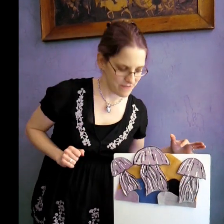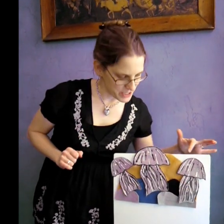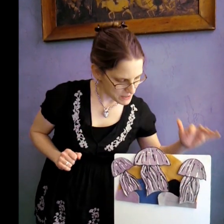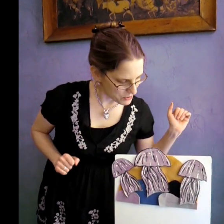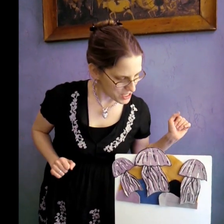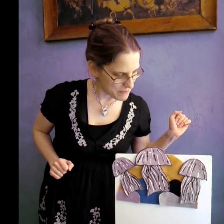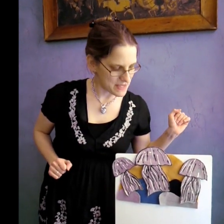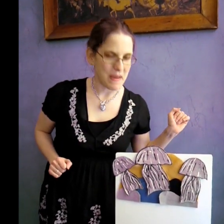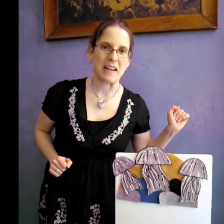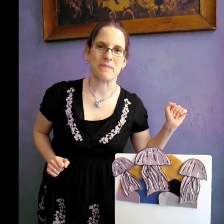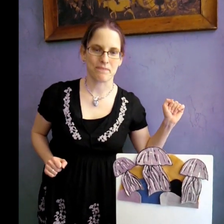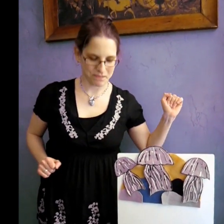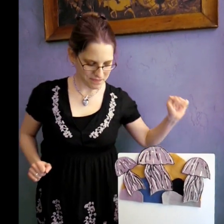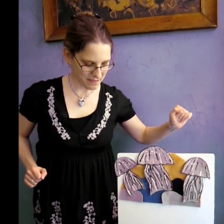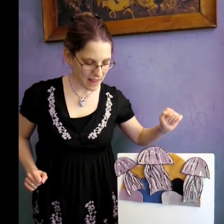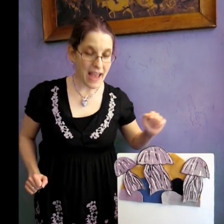Very simple shapes to make.